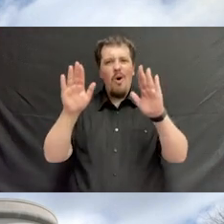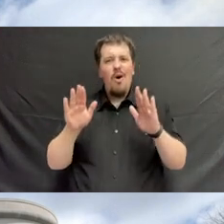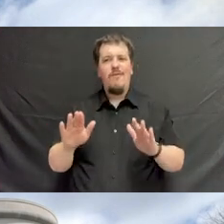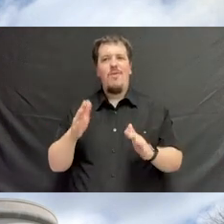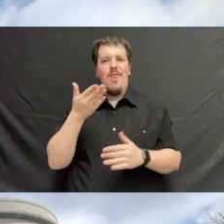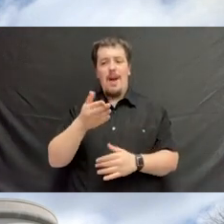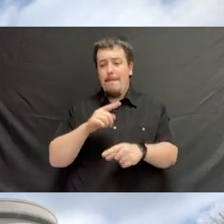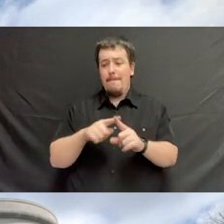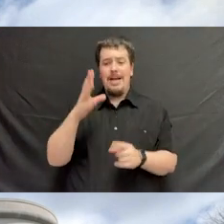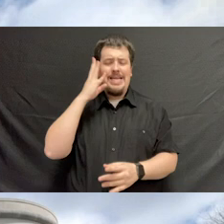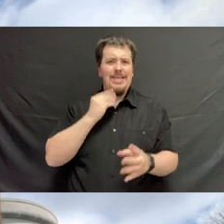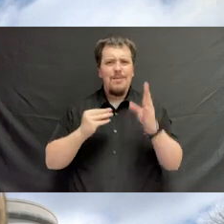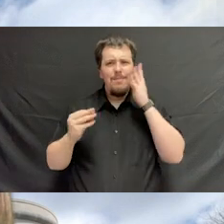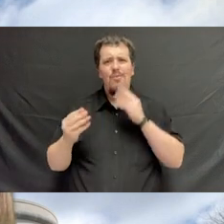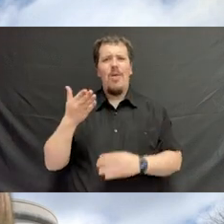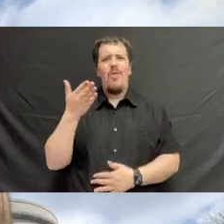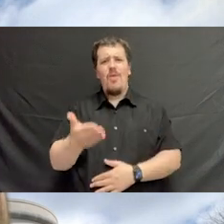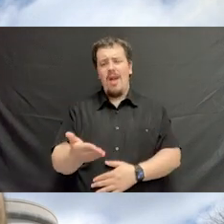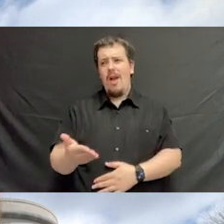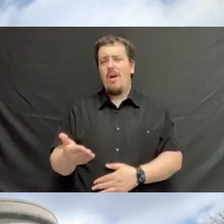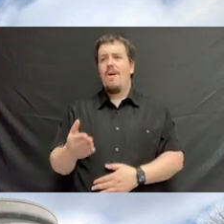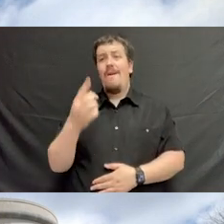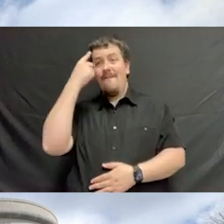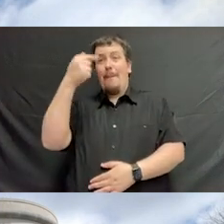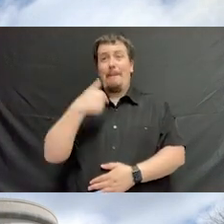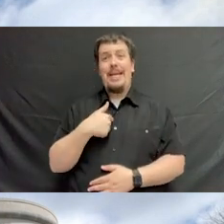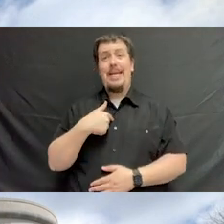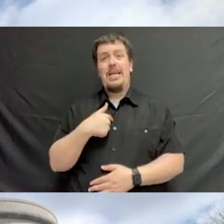But the experience for me coming together